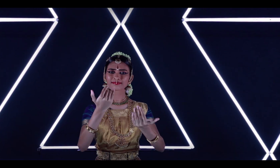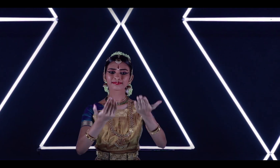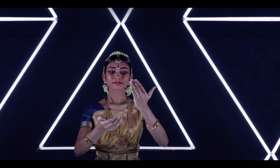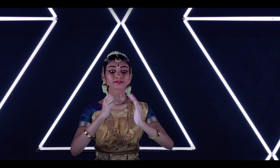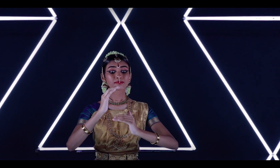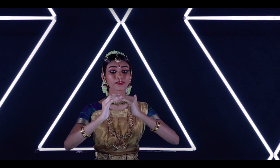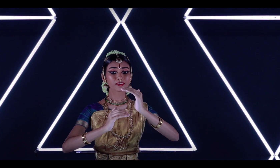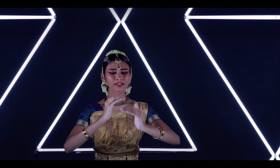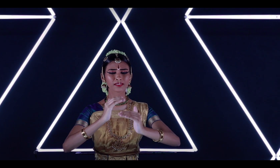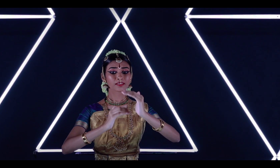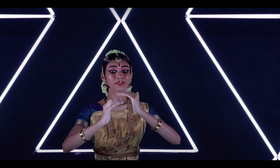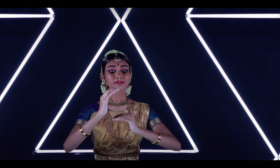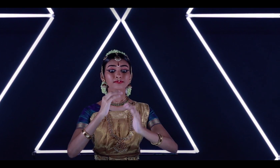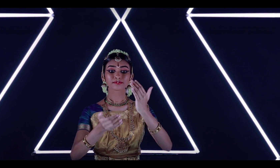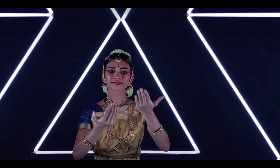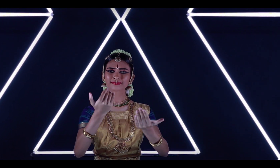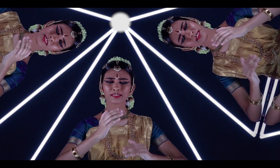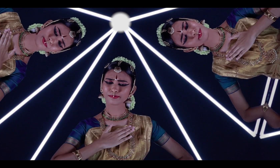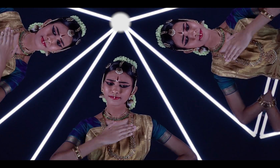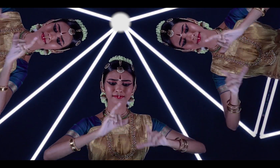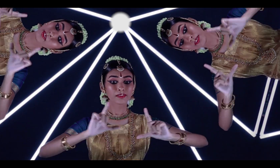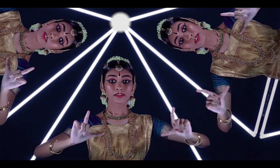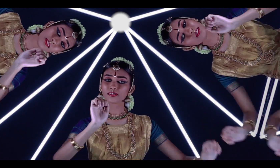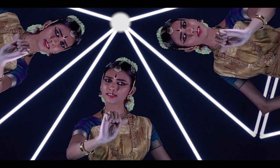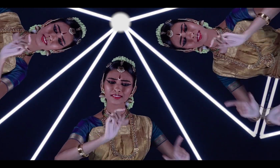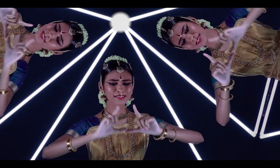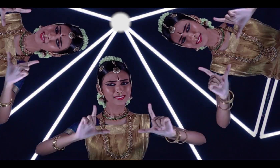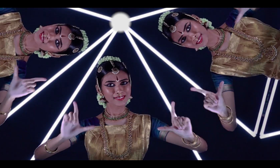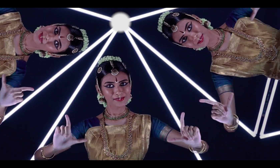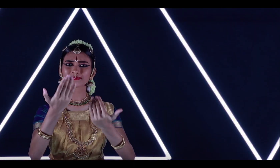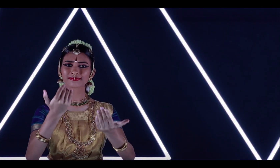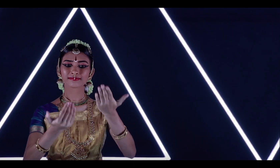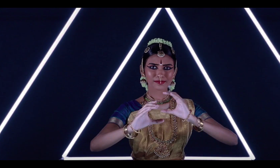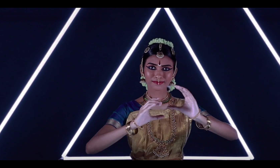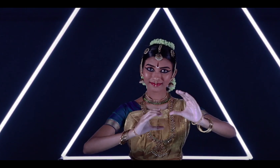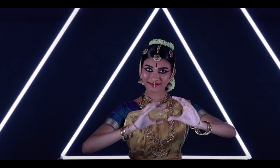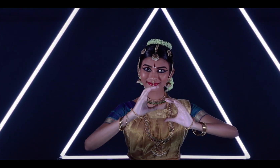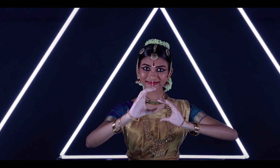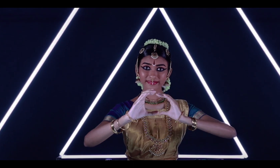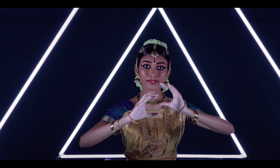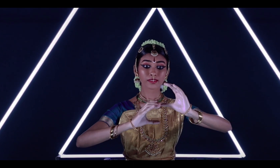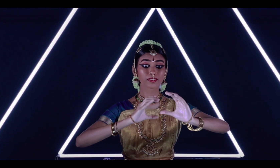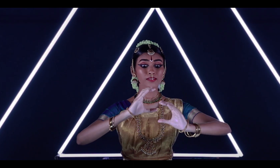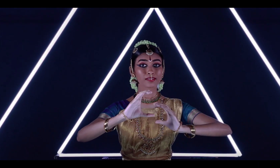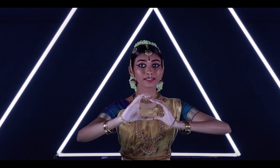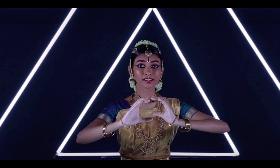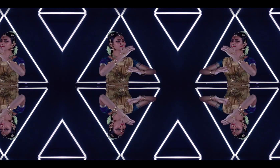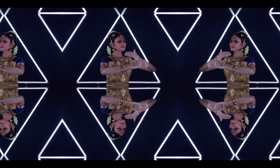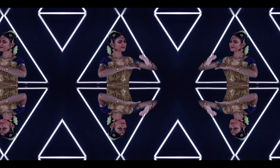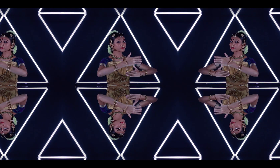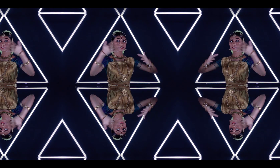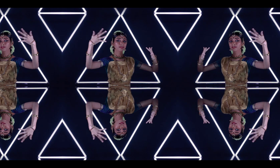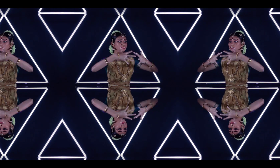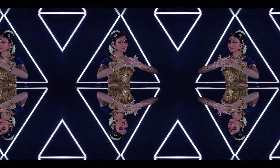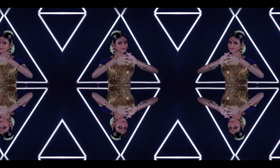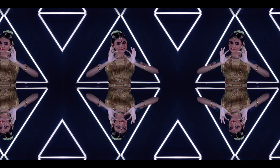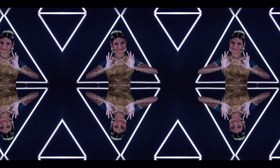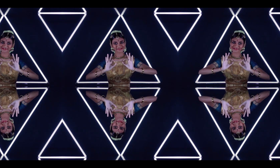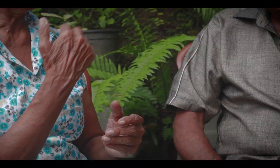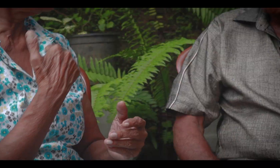Come, let's speak a language of choice Let's speak a language that is fulfilling.